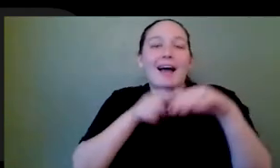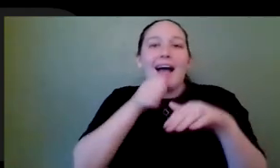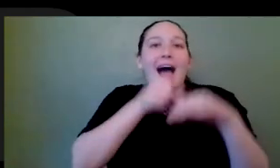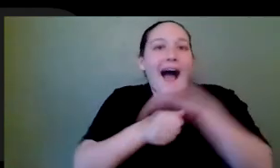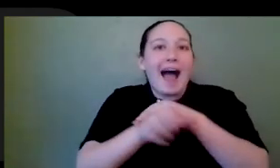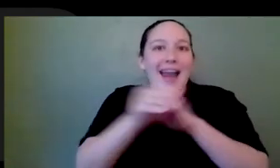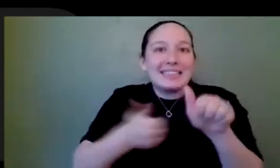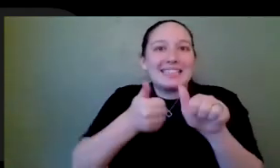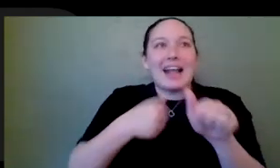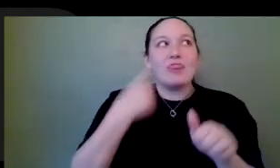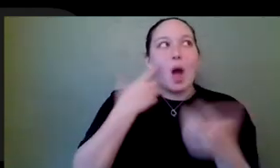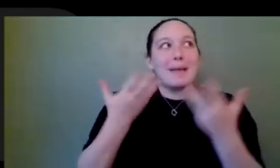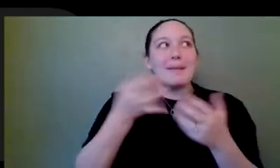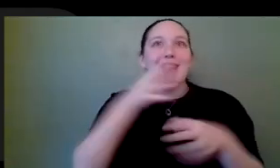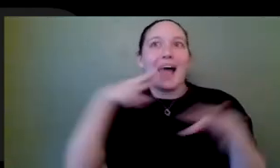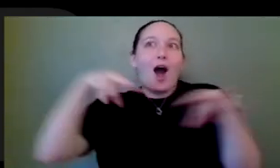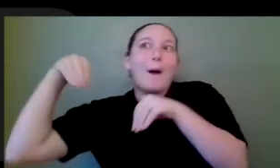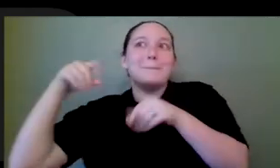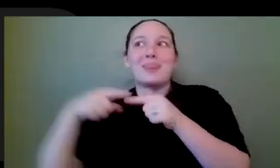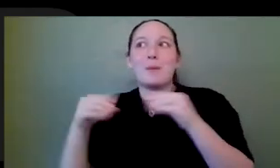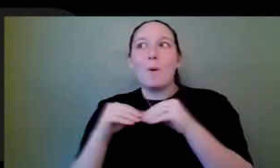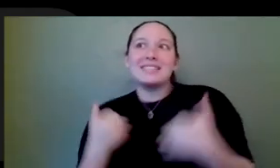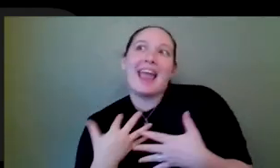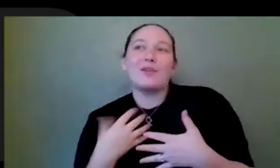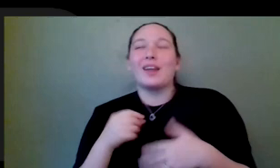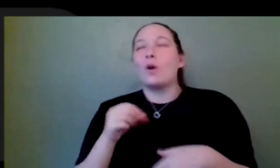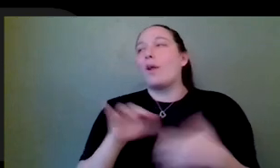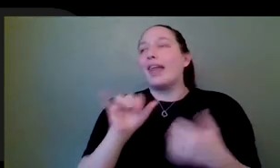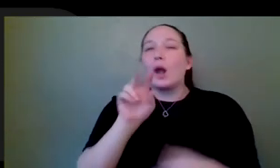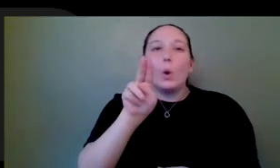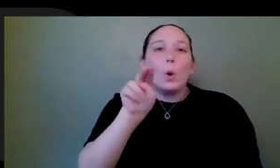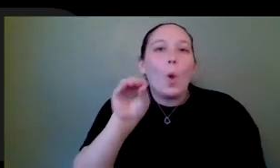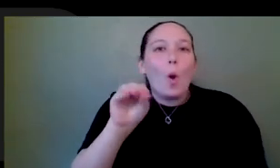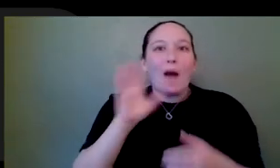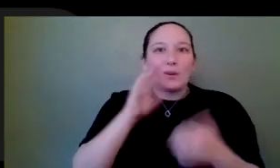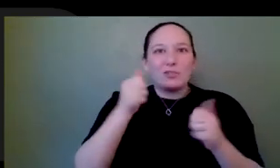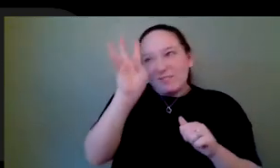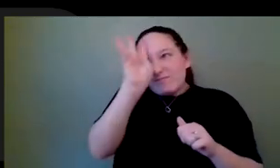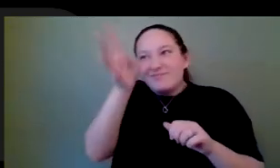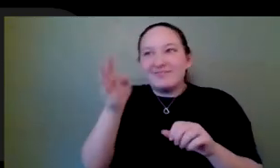playing. I would always make up my own rules for like no or Monopoly or whatever. And I thought it was more fun, but I was probably just trying to